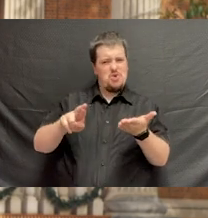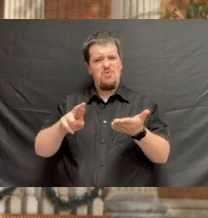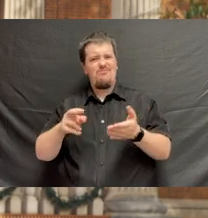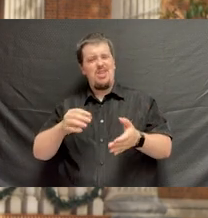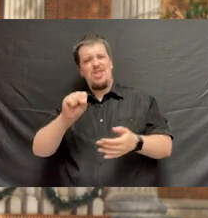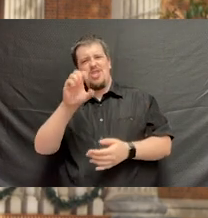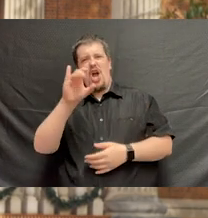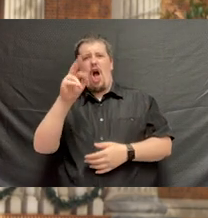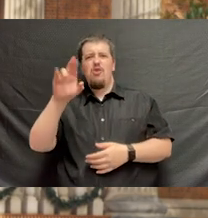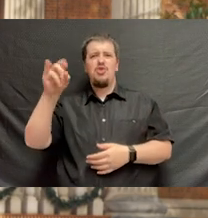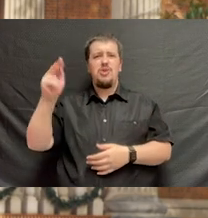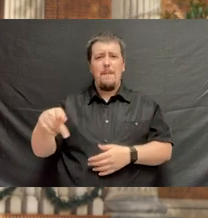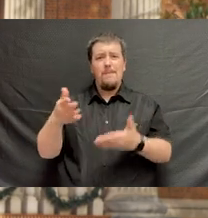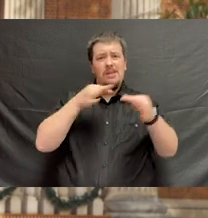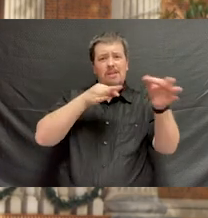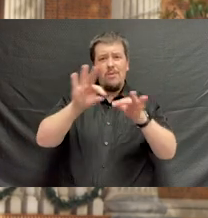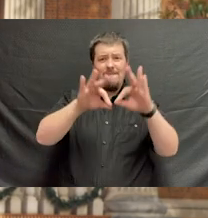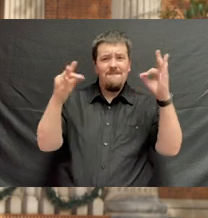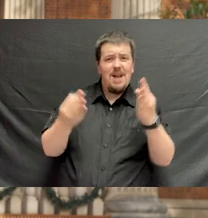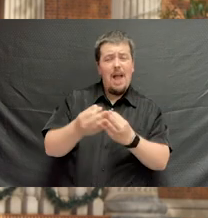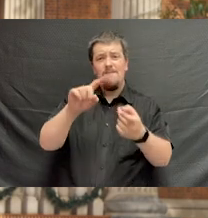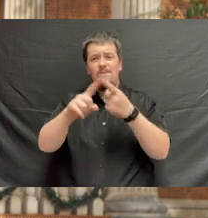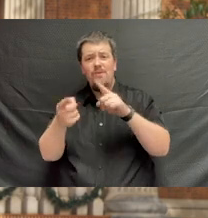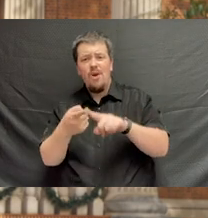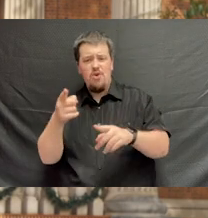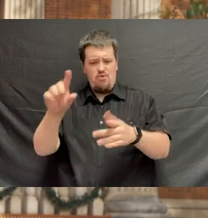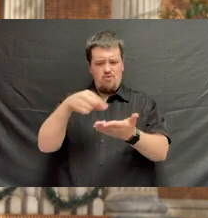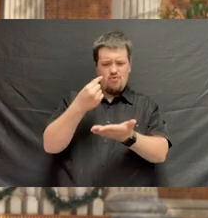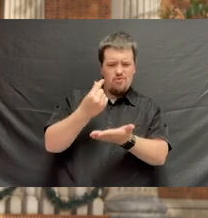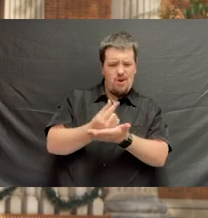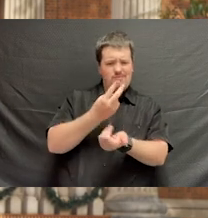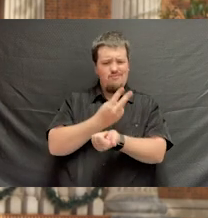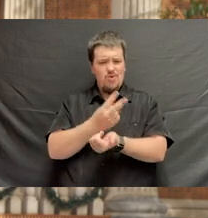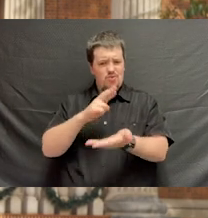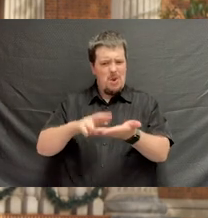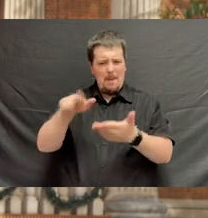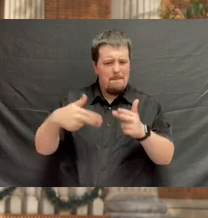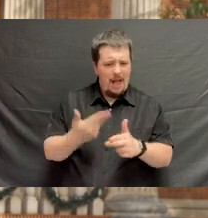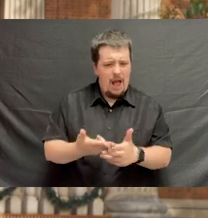and maybe you've had to explain to your family and friends what your graduate research has been about.